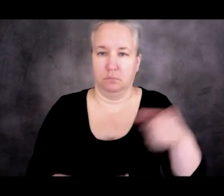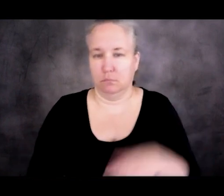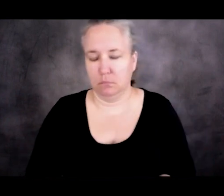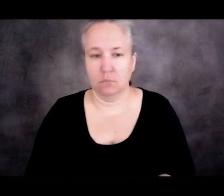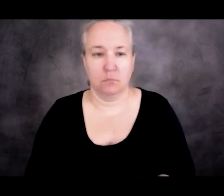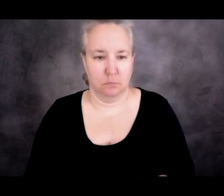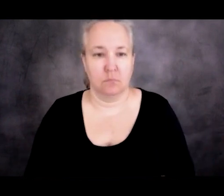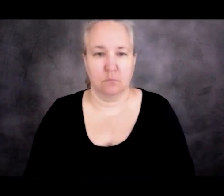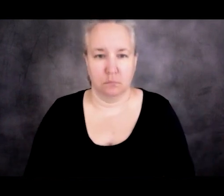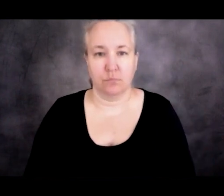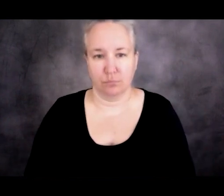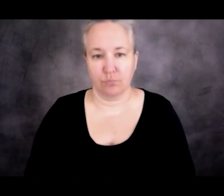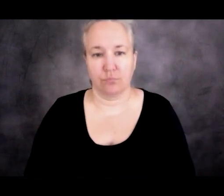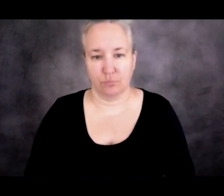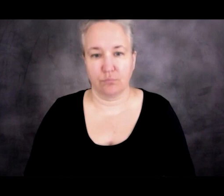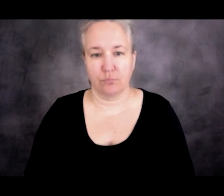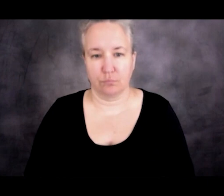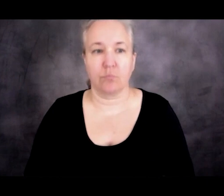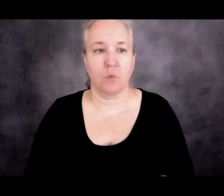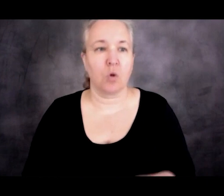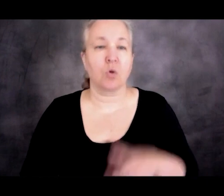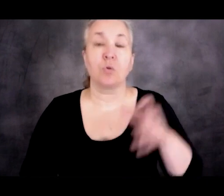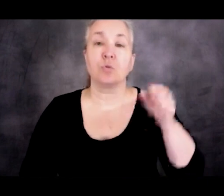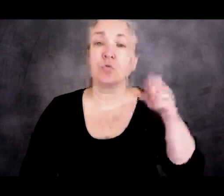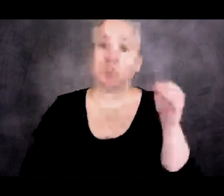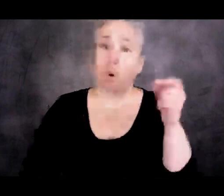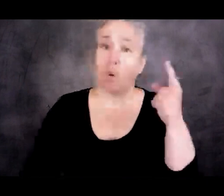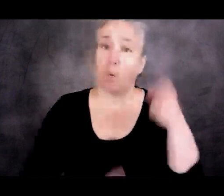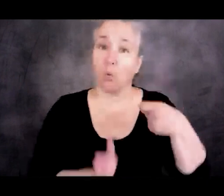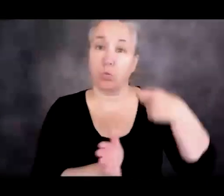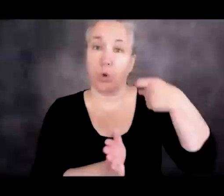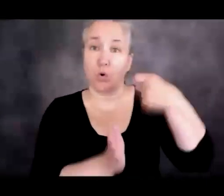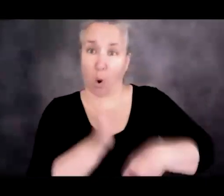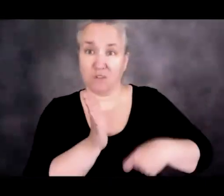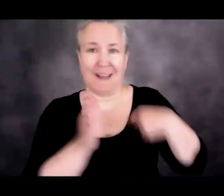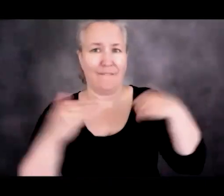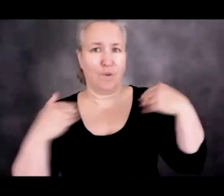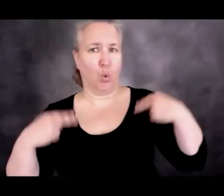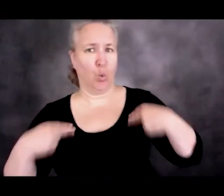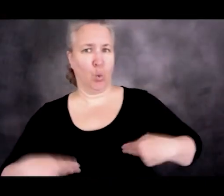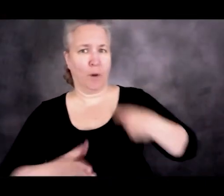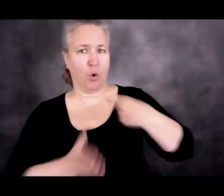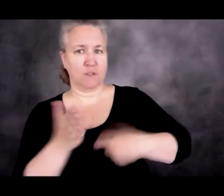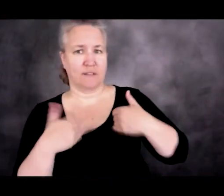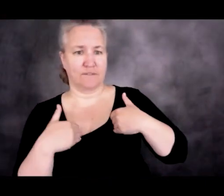So the cost is a human cost. So this is a picture that got quite a lot of play,